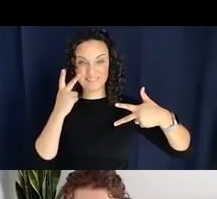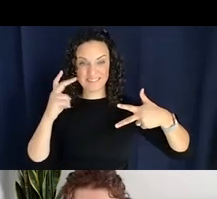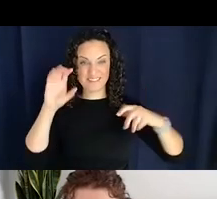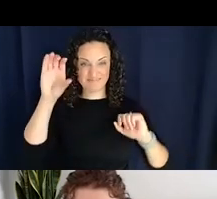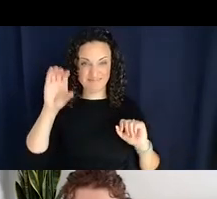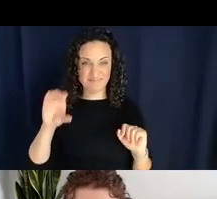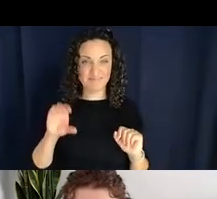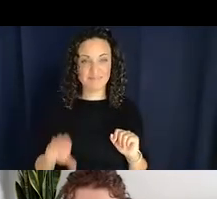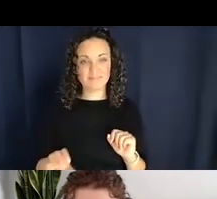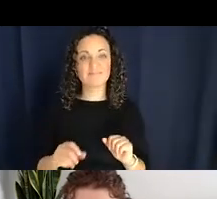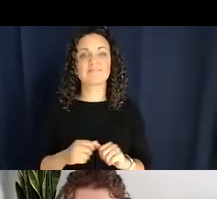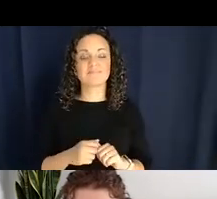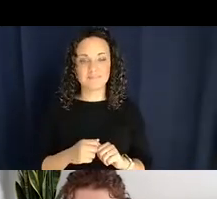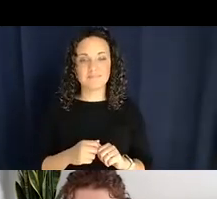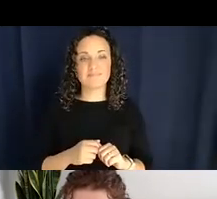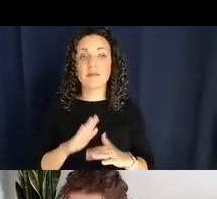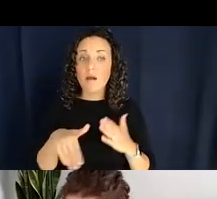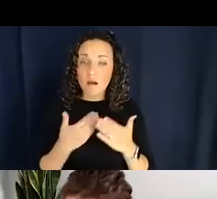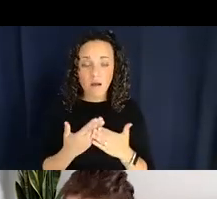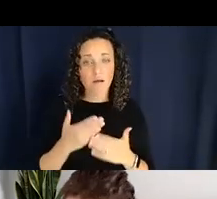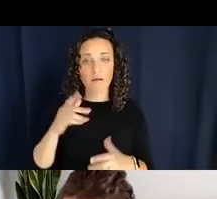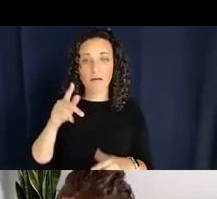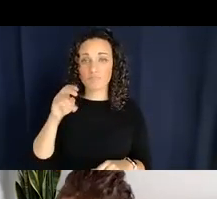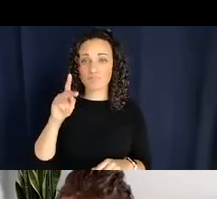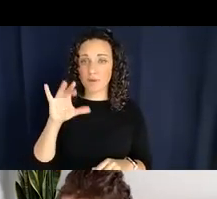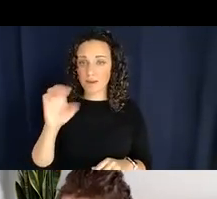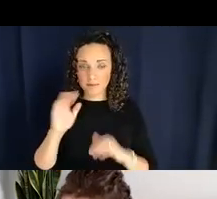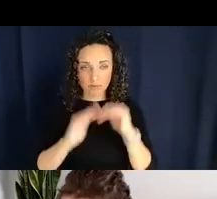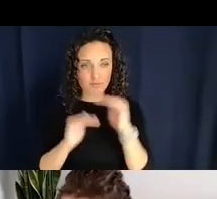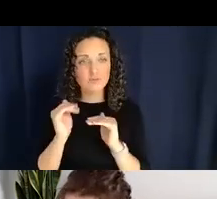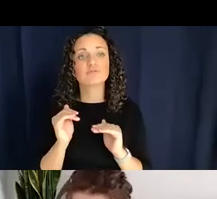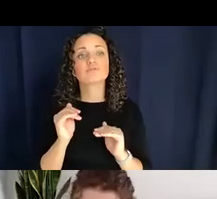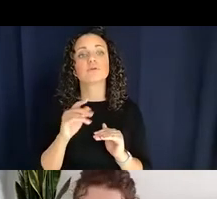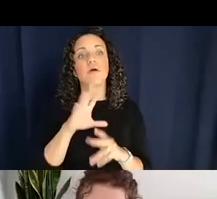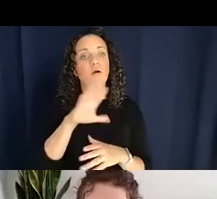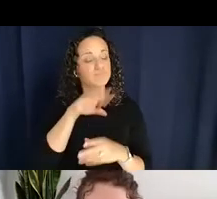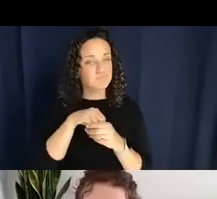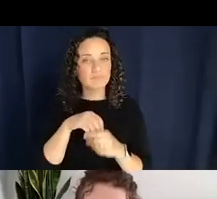predicate constructions here, all encode this kind of like semantic category of compact